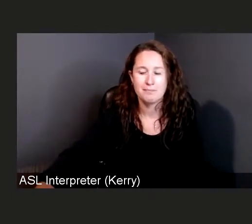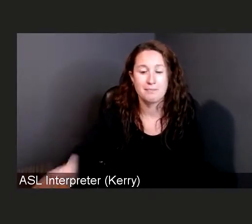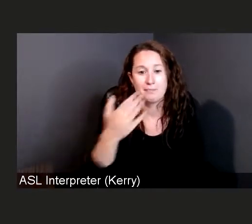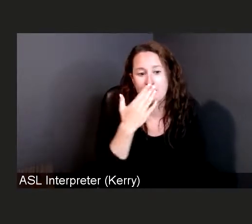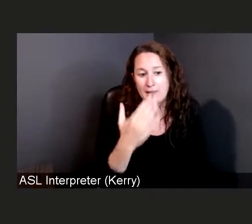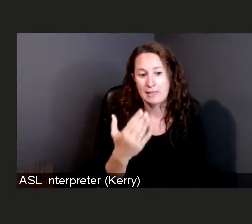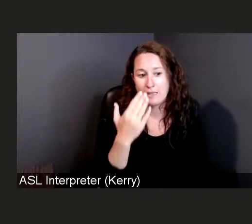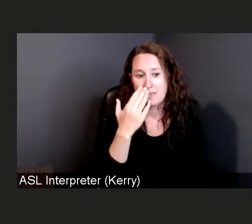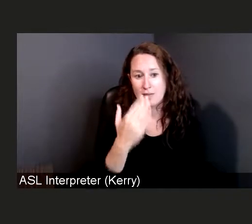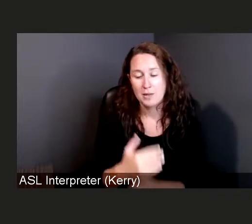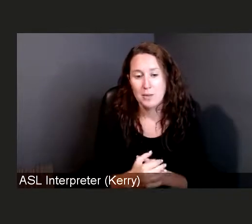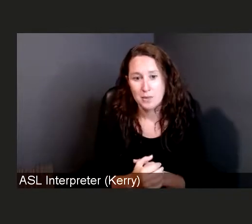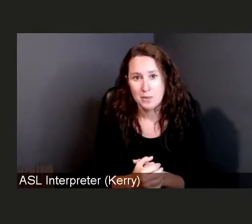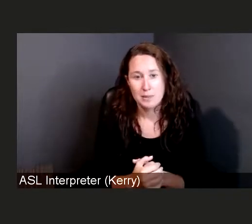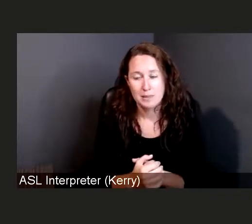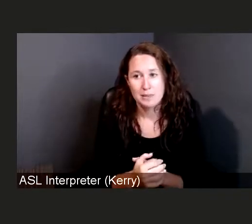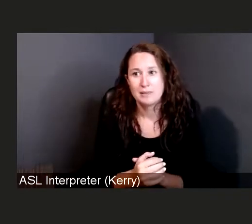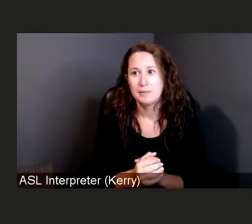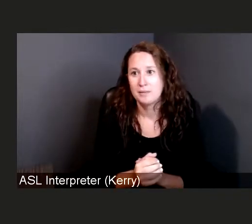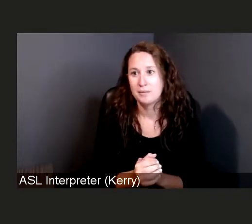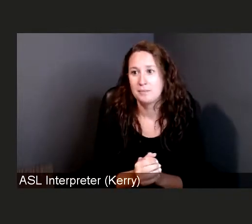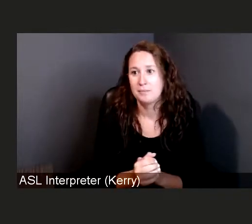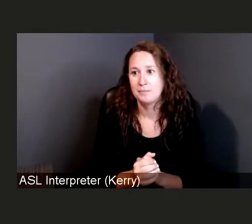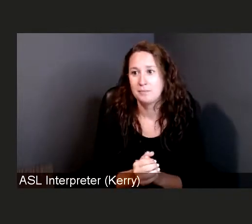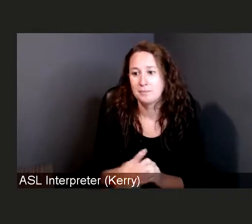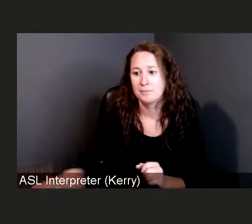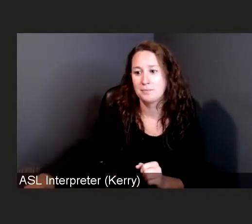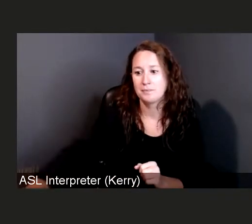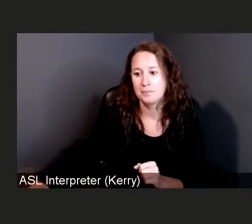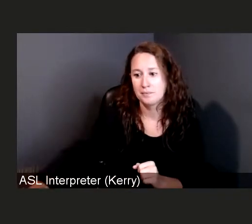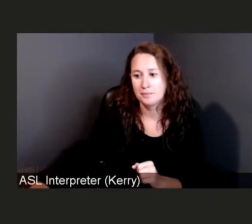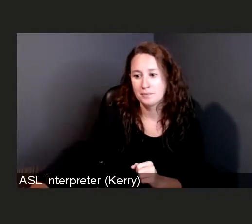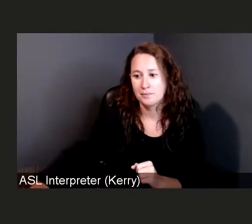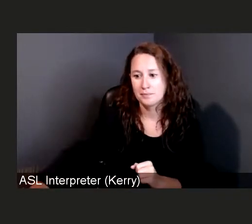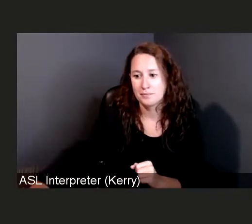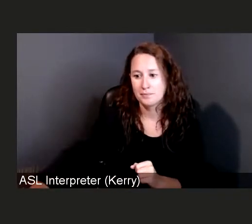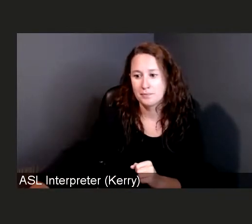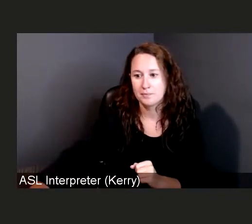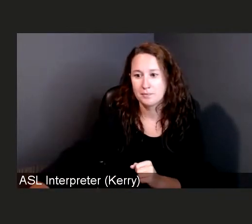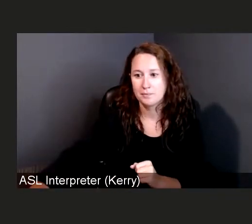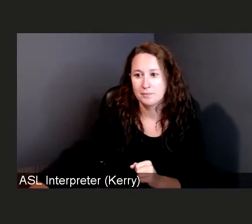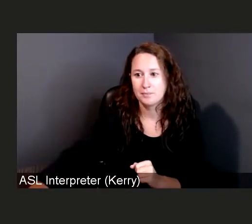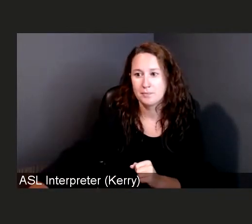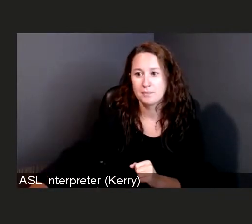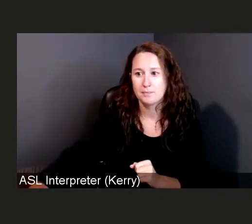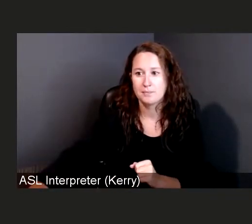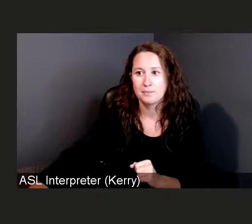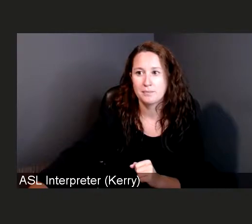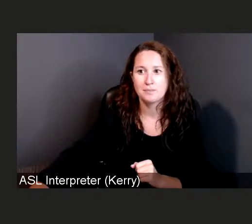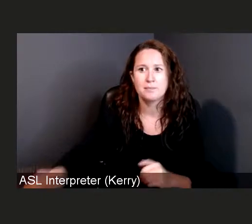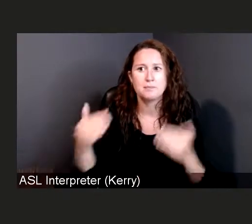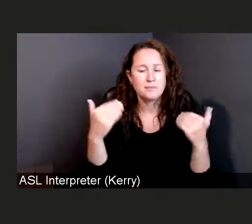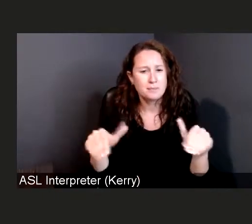It's a little disheartening to hear it, but we have to face the reality of what is going on,